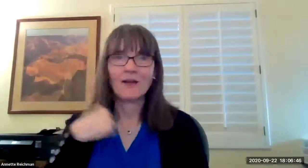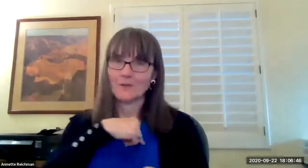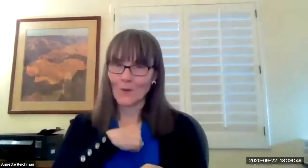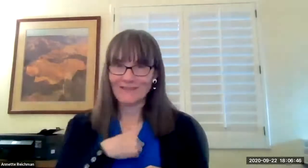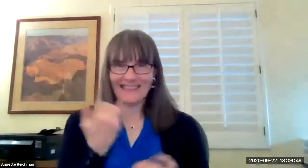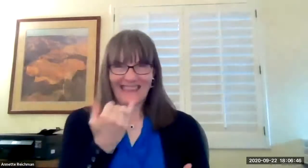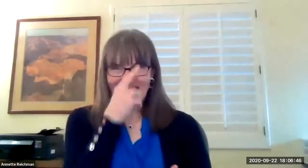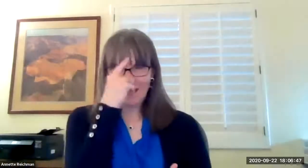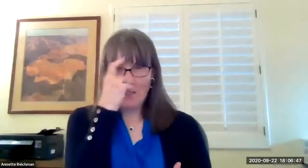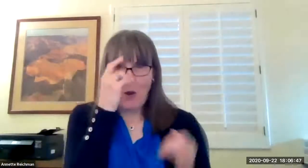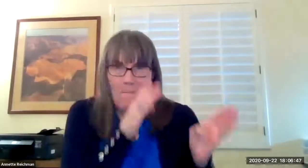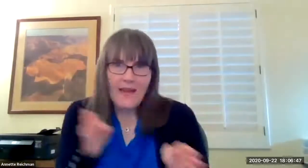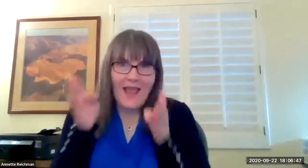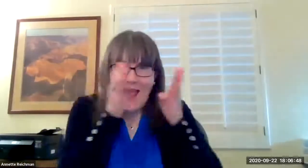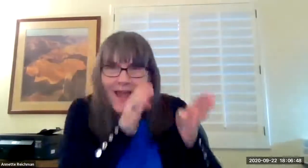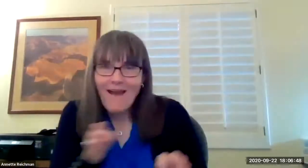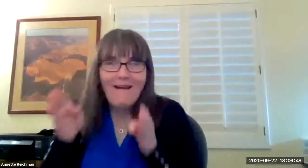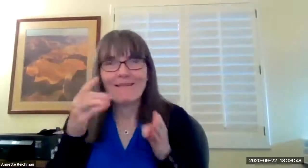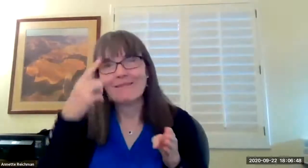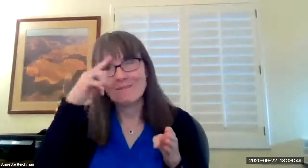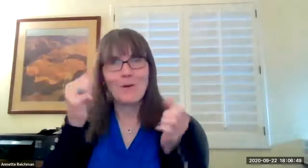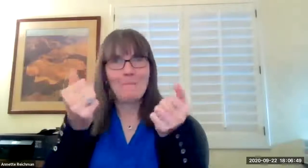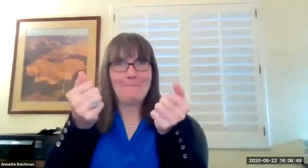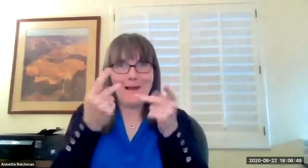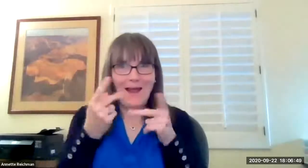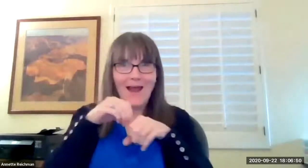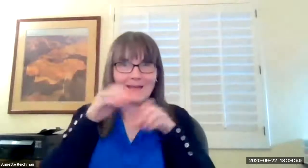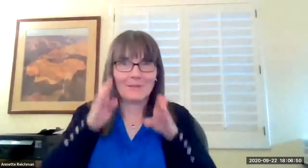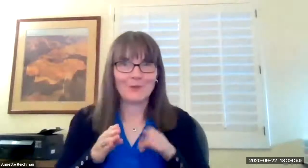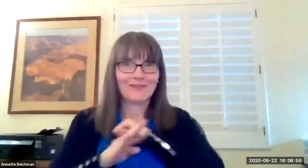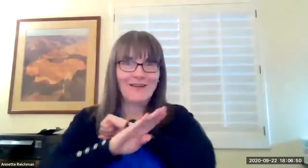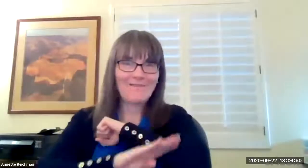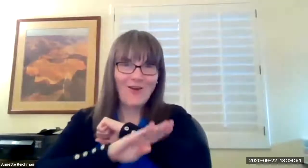that in the fall we would be back in person